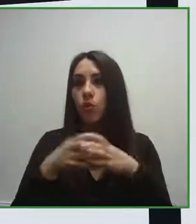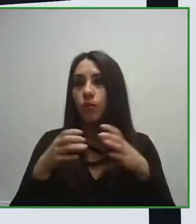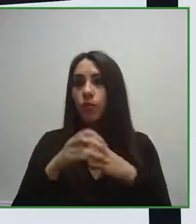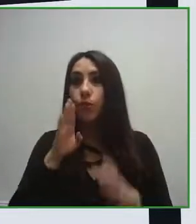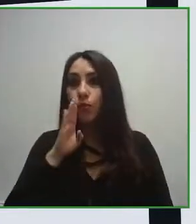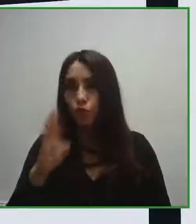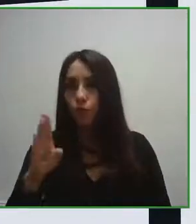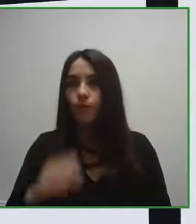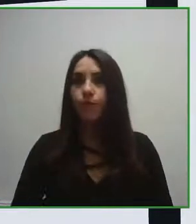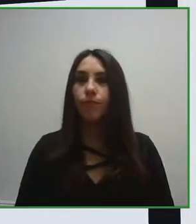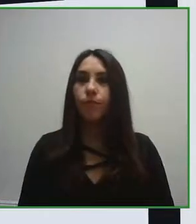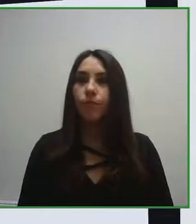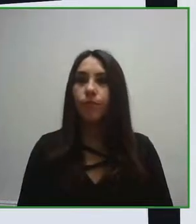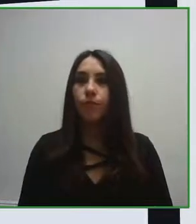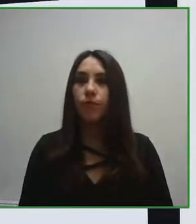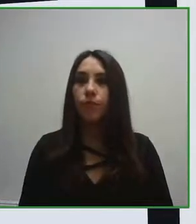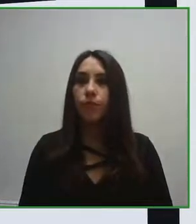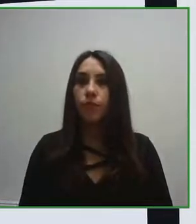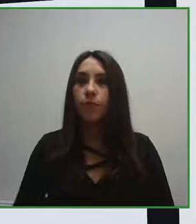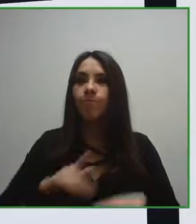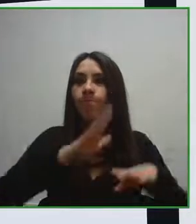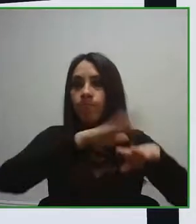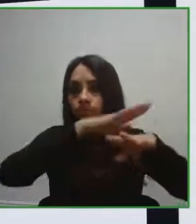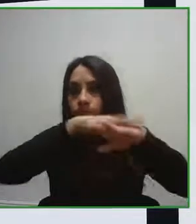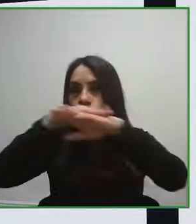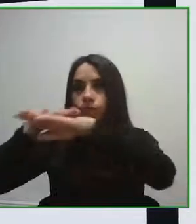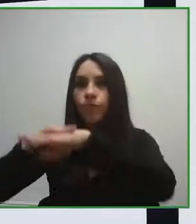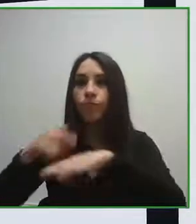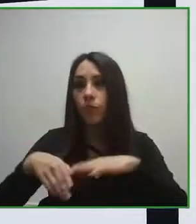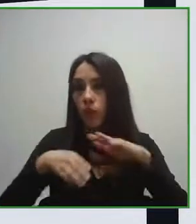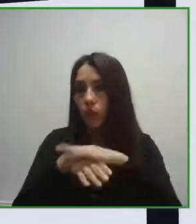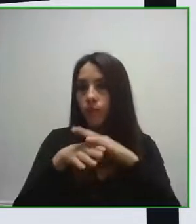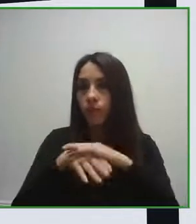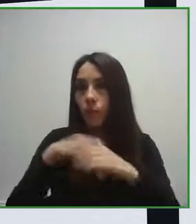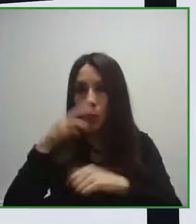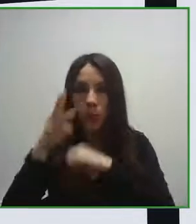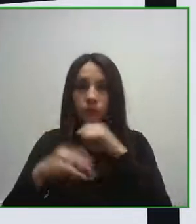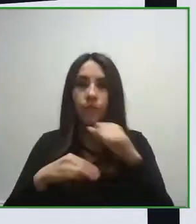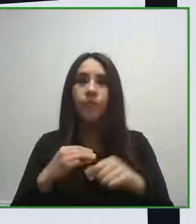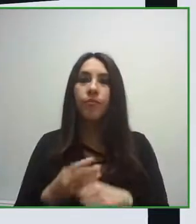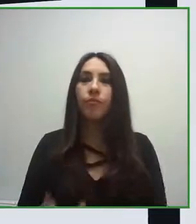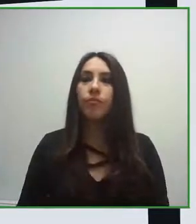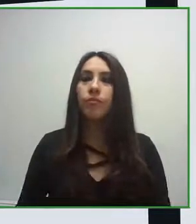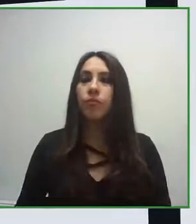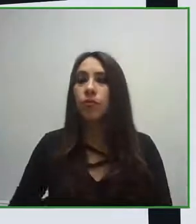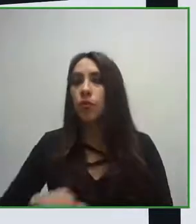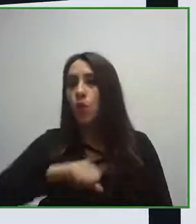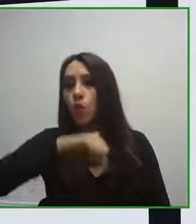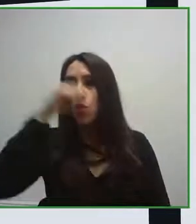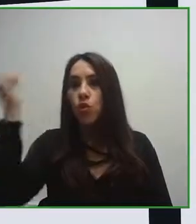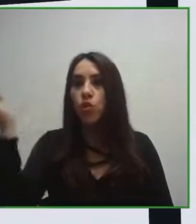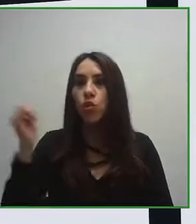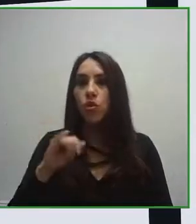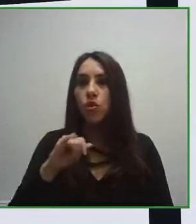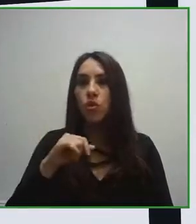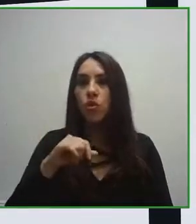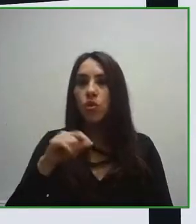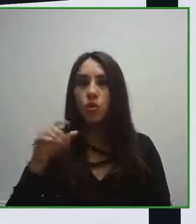for this organization of promoting reports of access of global accessibility and also will have